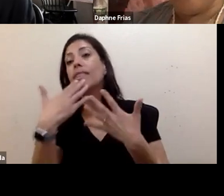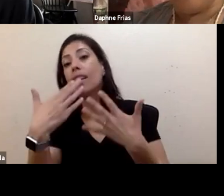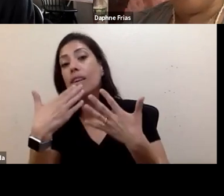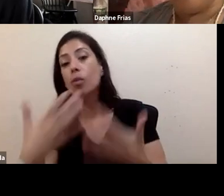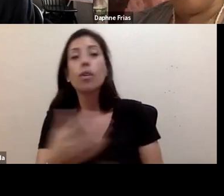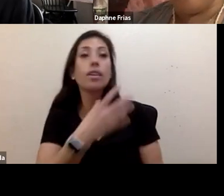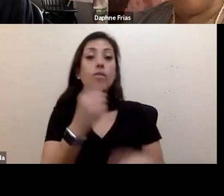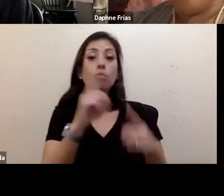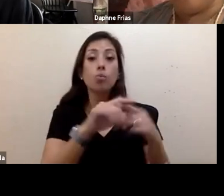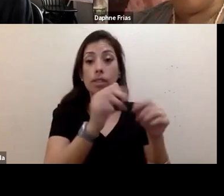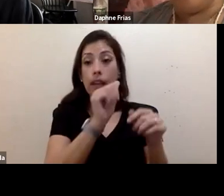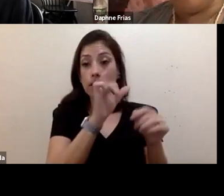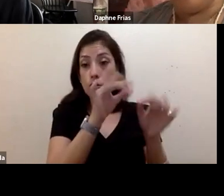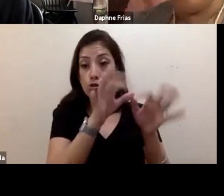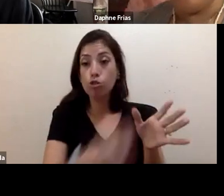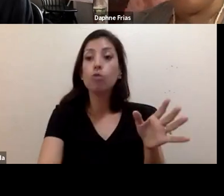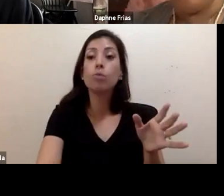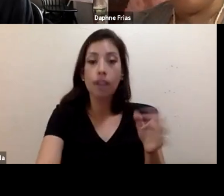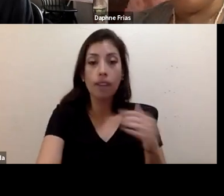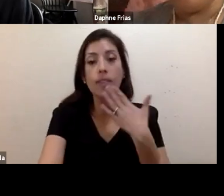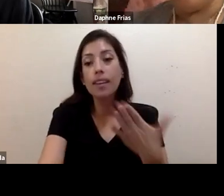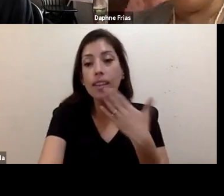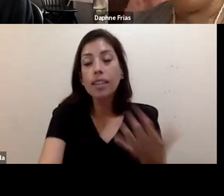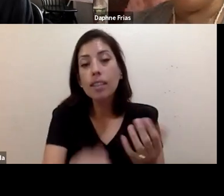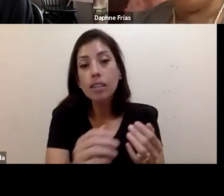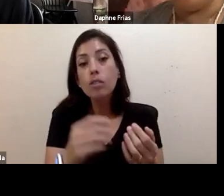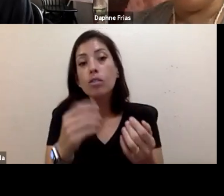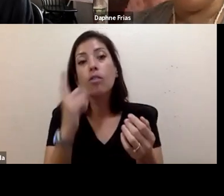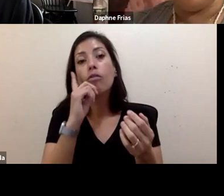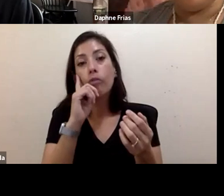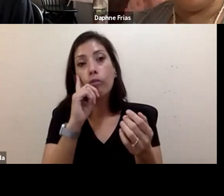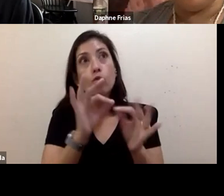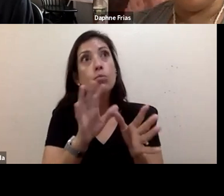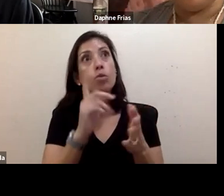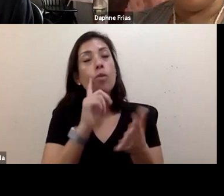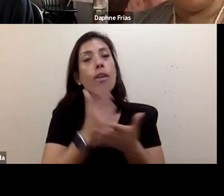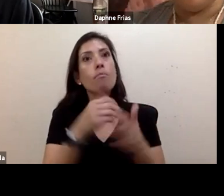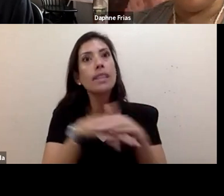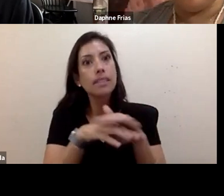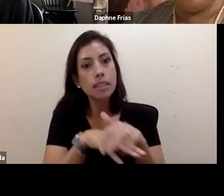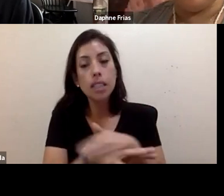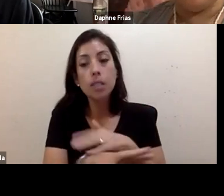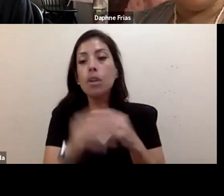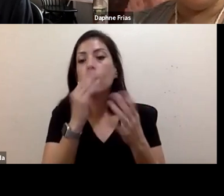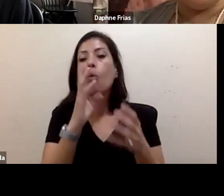and for helping to make this more accessible. There will be some links in the chat, you can find. There will be a survey